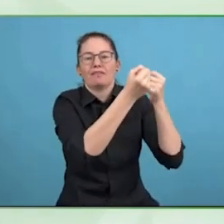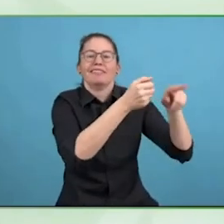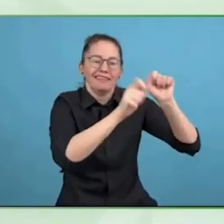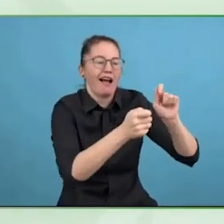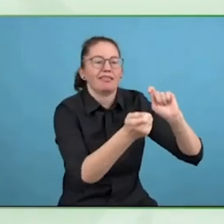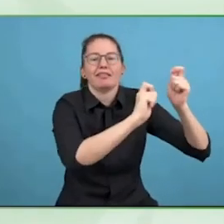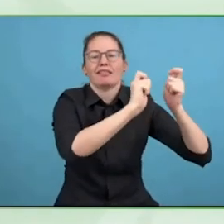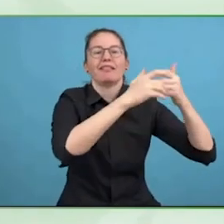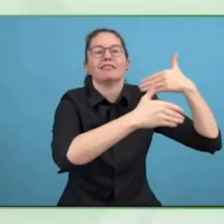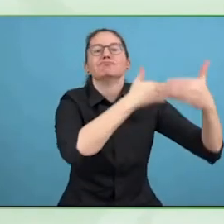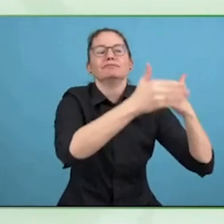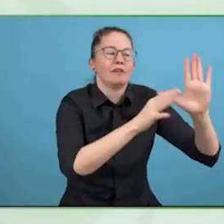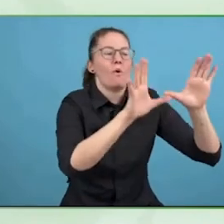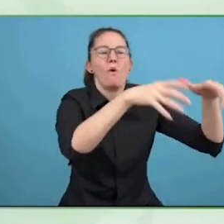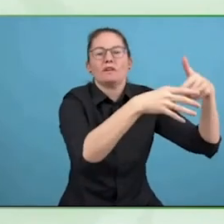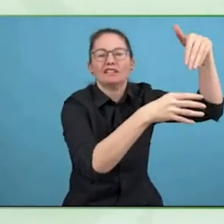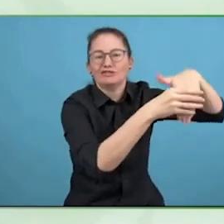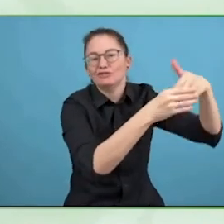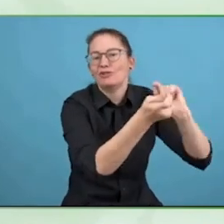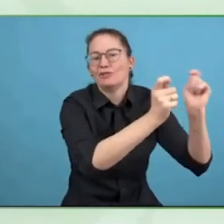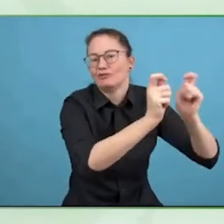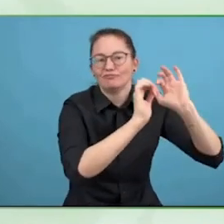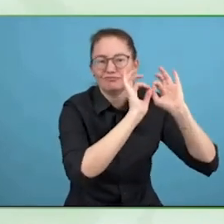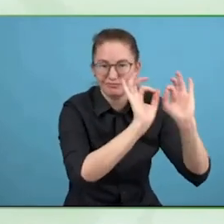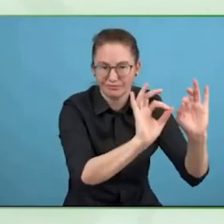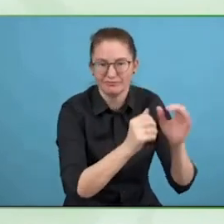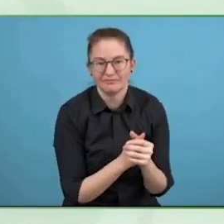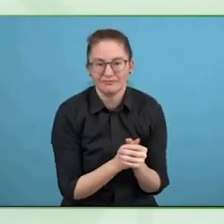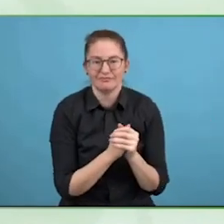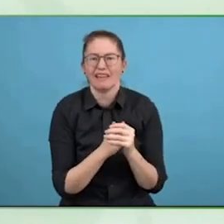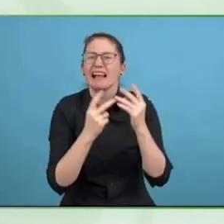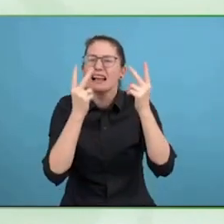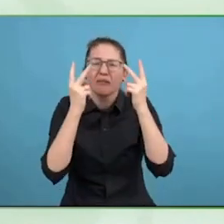is say that it does not matter so much in a funny way, you have a